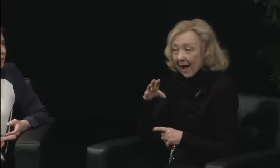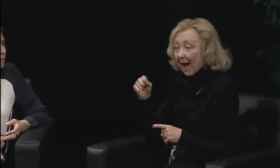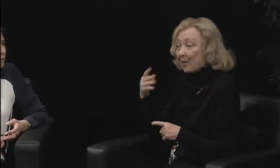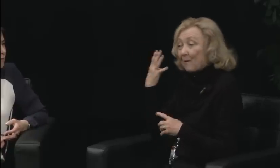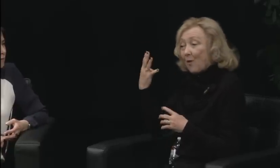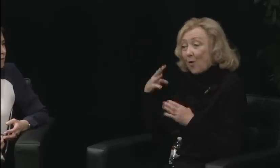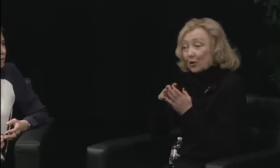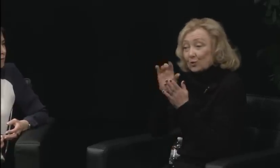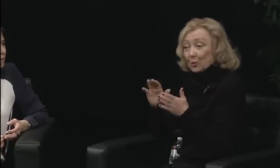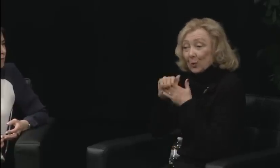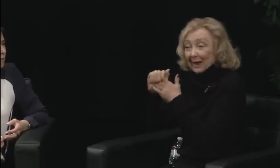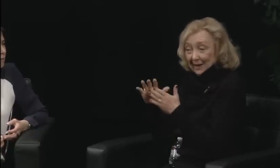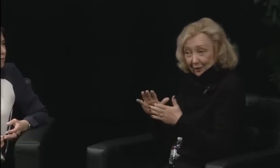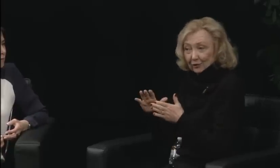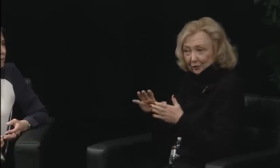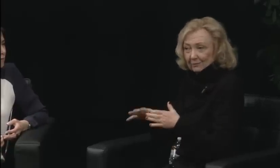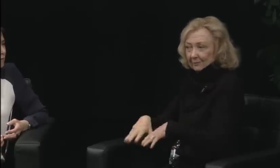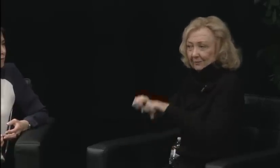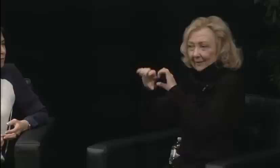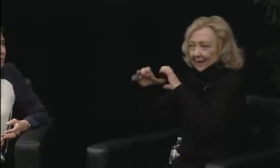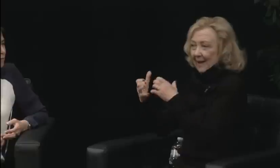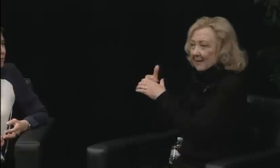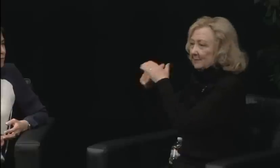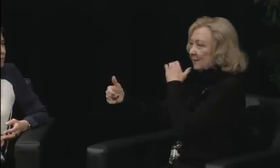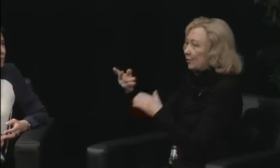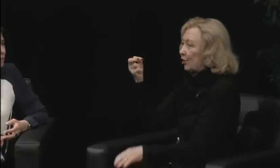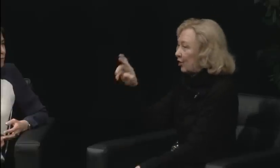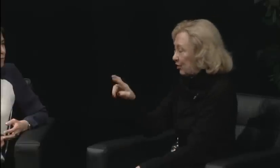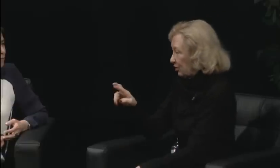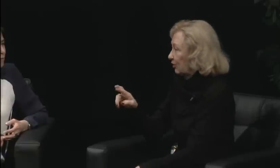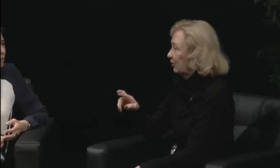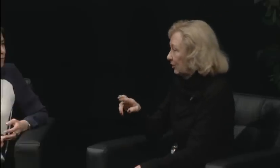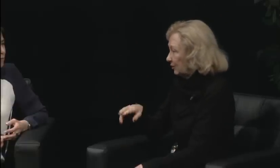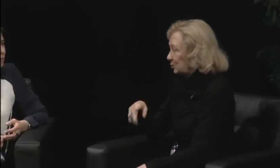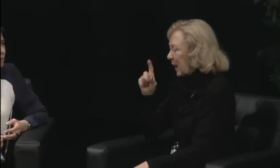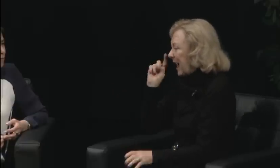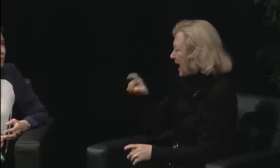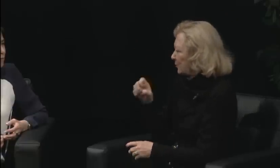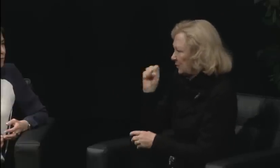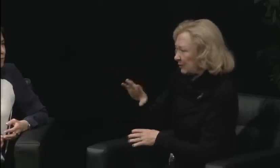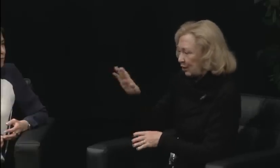There were a lot of women out there making it happen. And that's true.